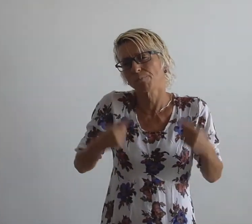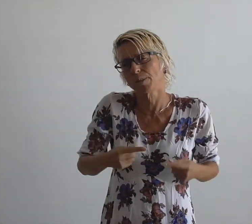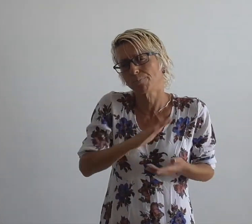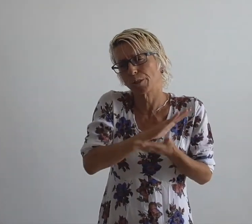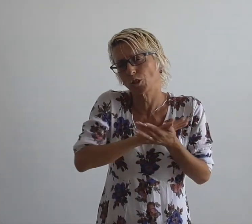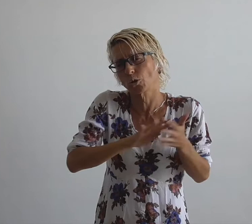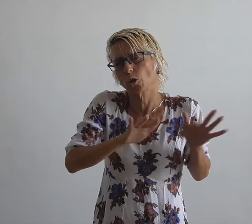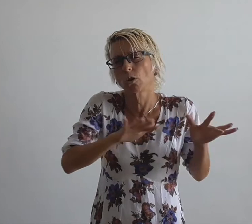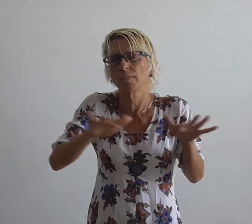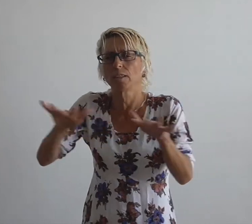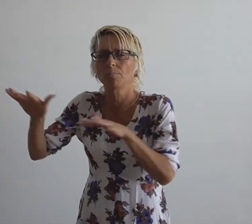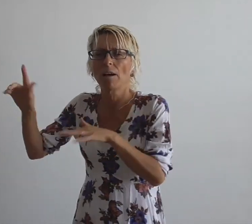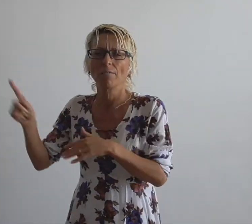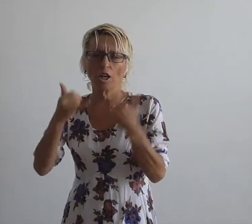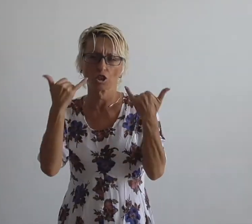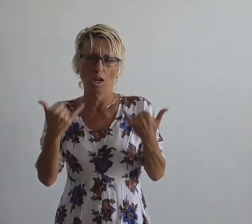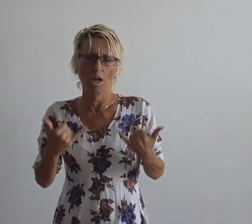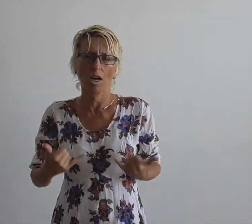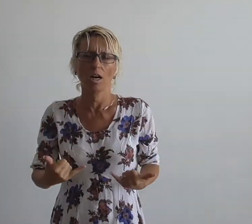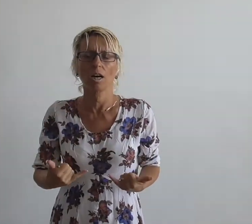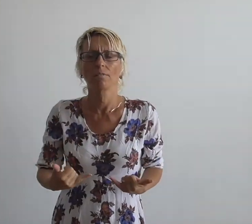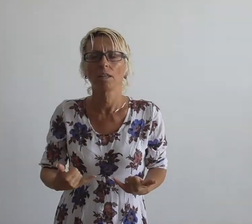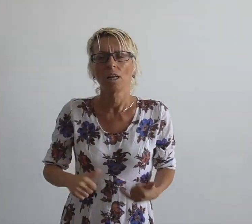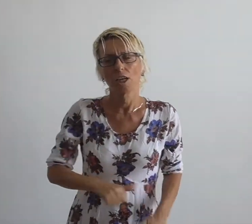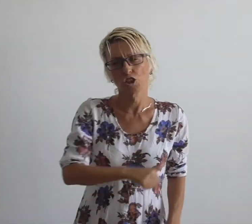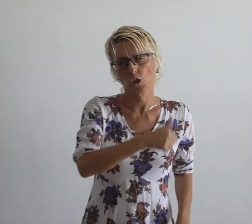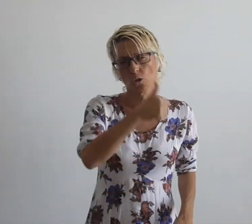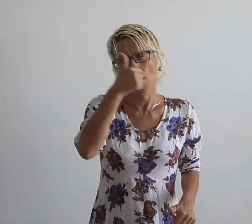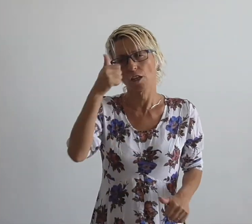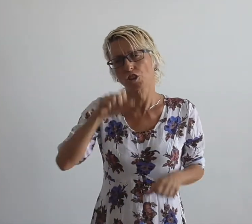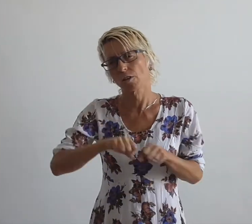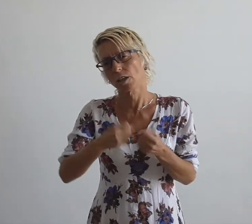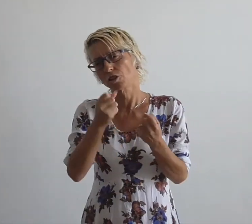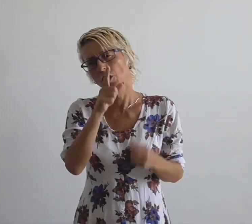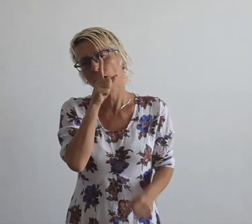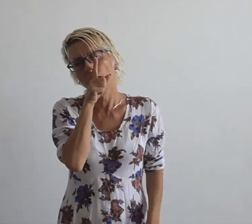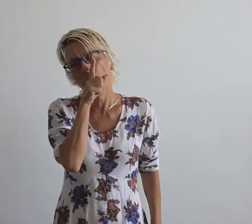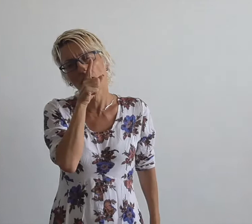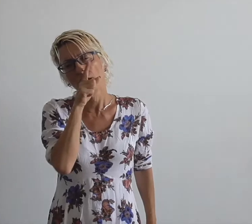Days just pass And now for the first time I break silence